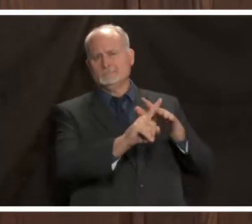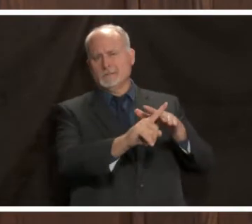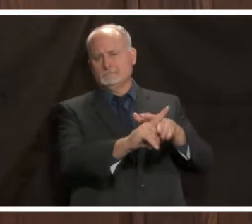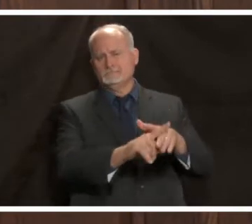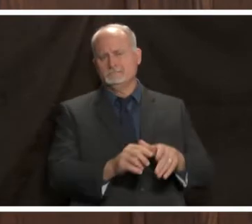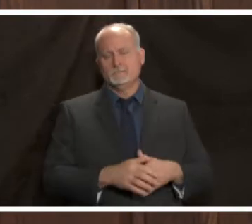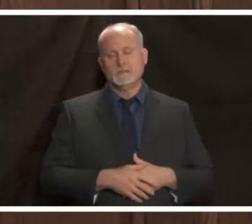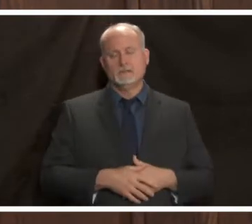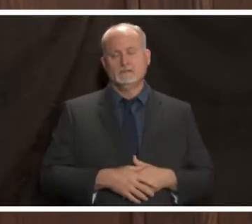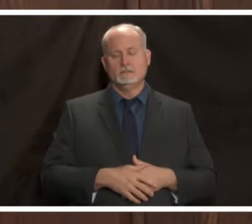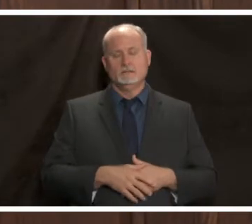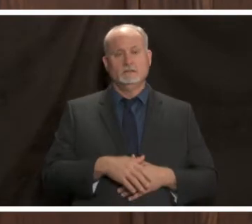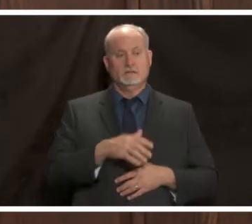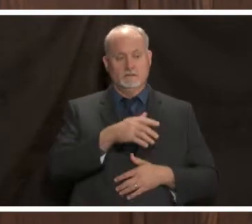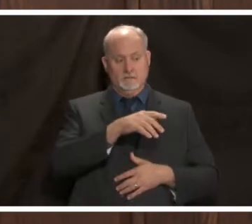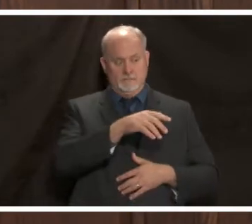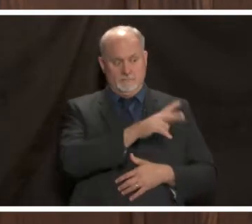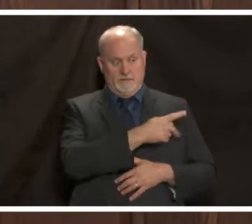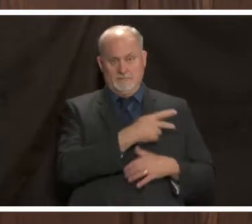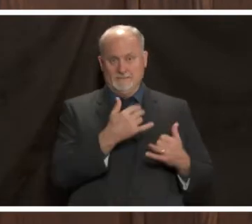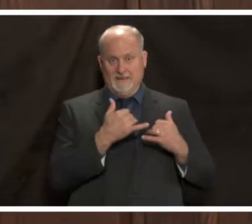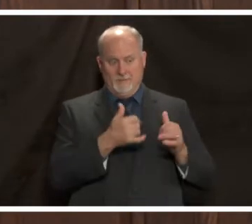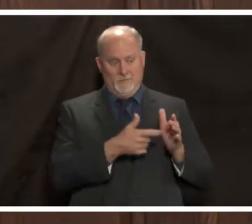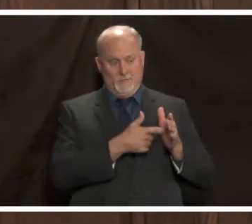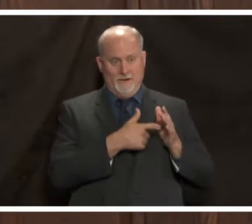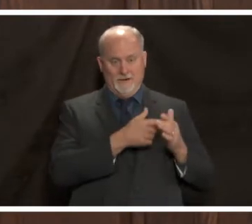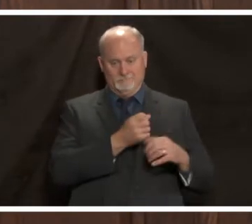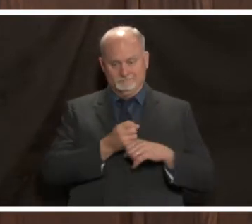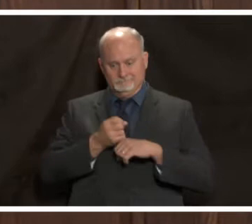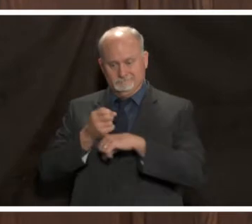as the number of patients requiring hospitalization has increased over the